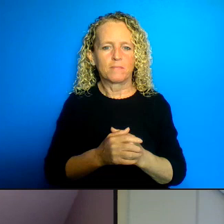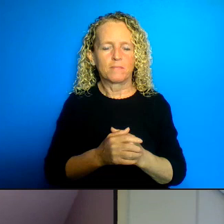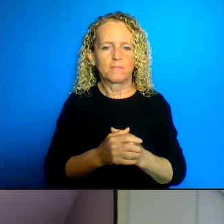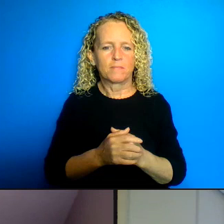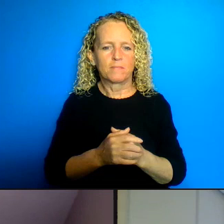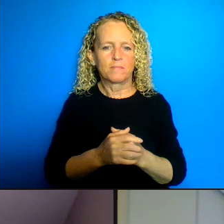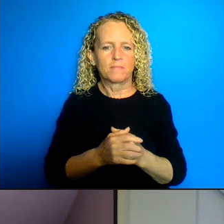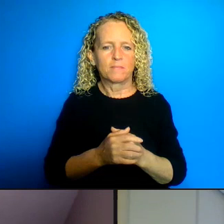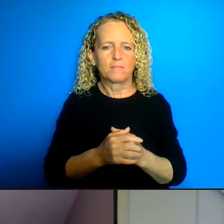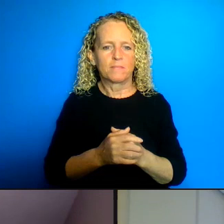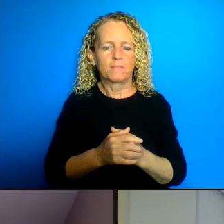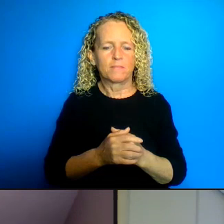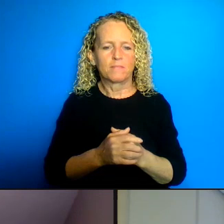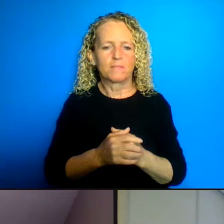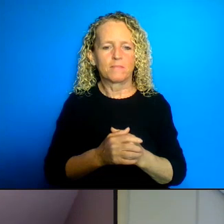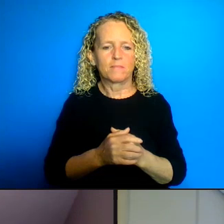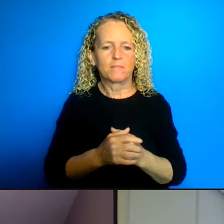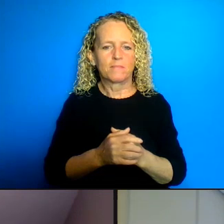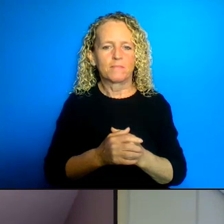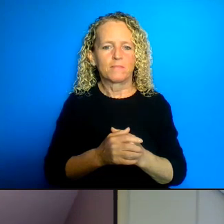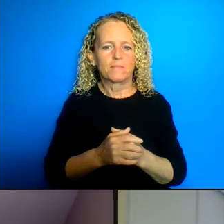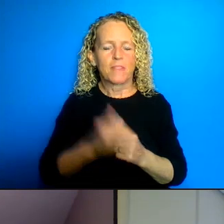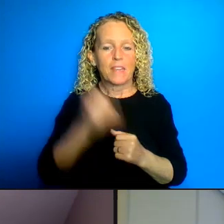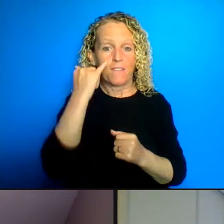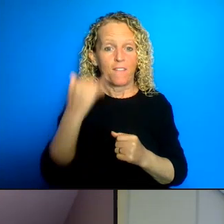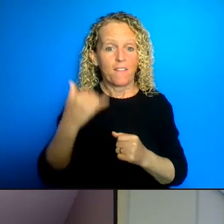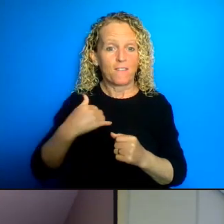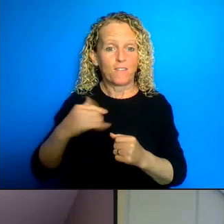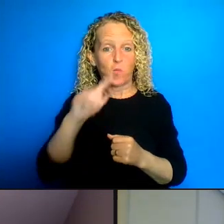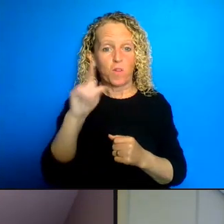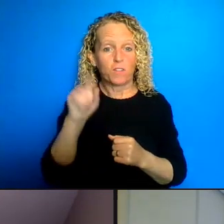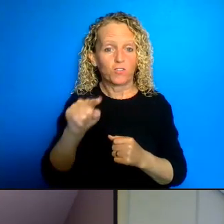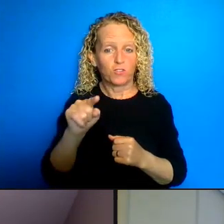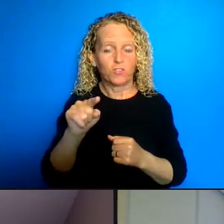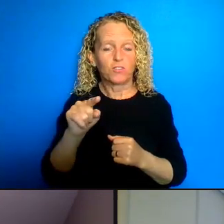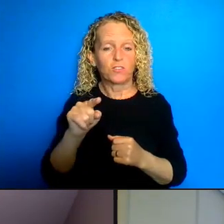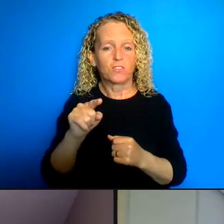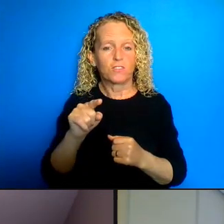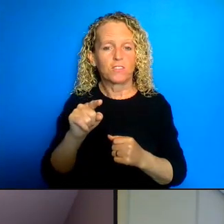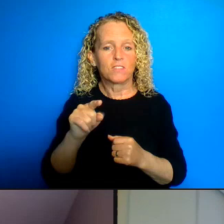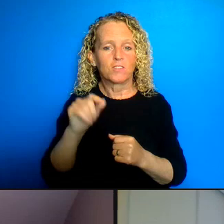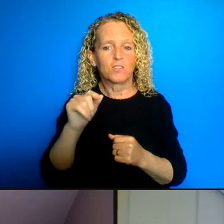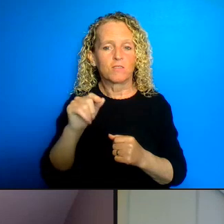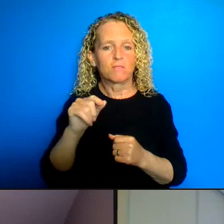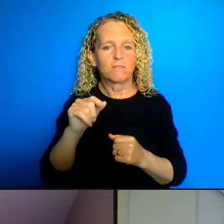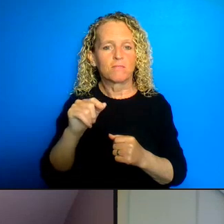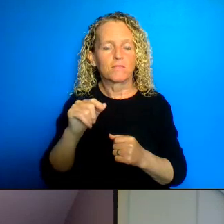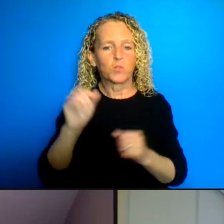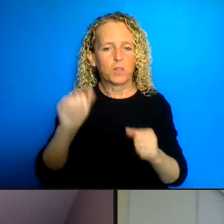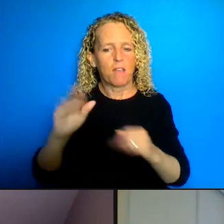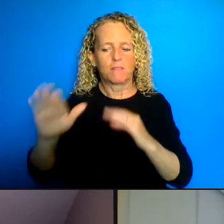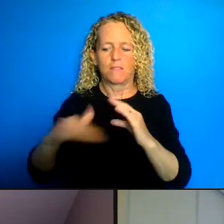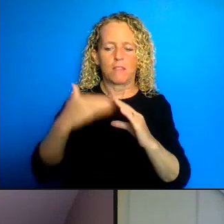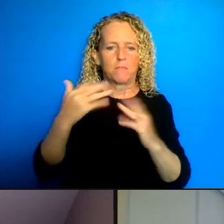questions to our panelists and to open dialogue live. Thank you everybody for